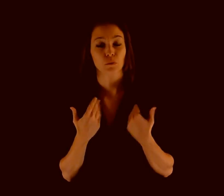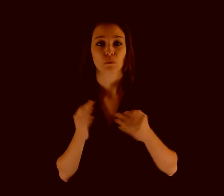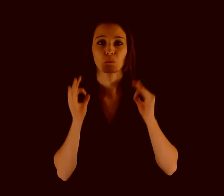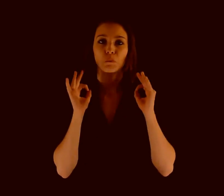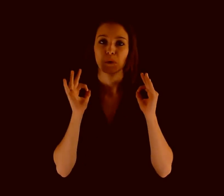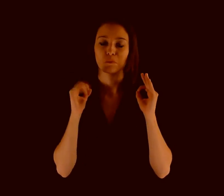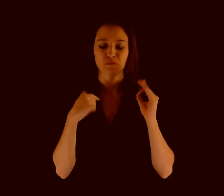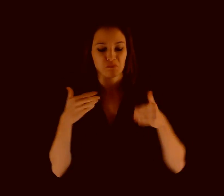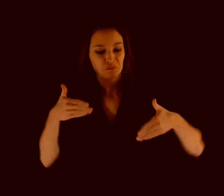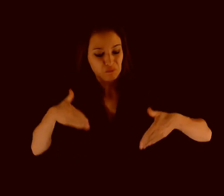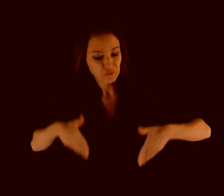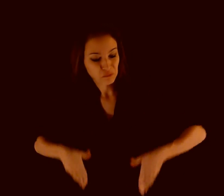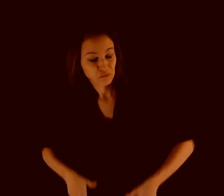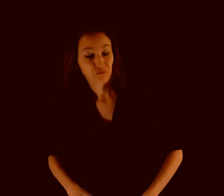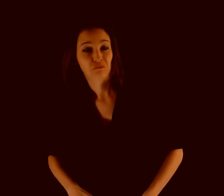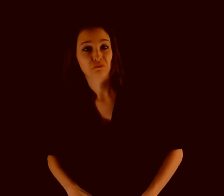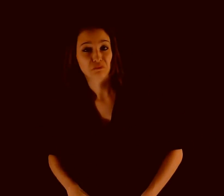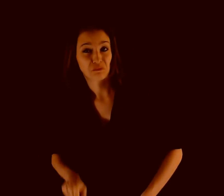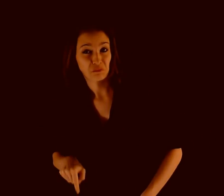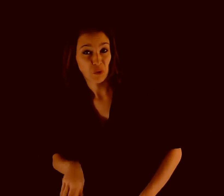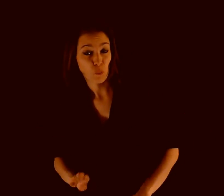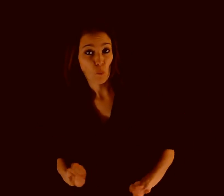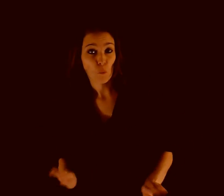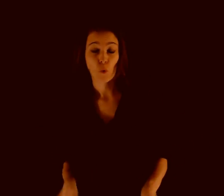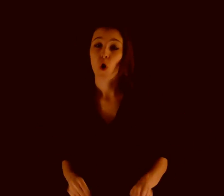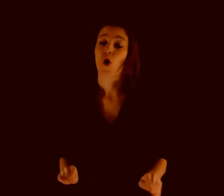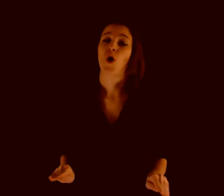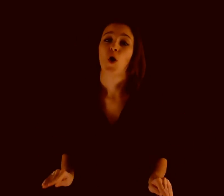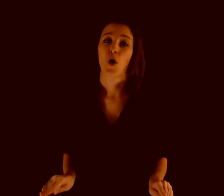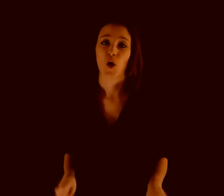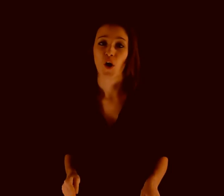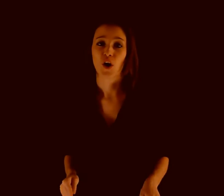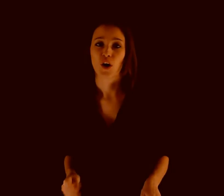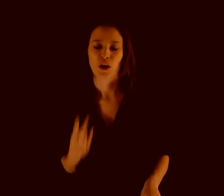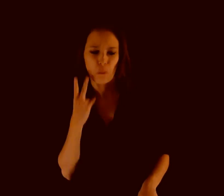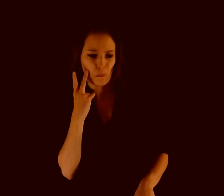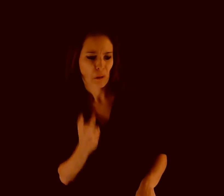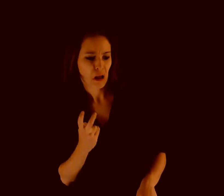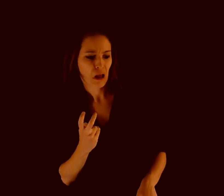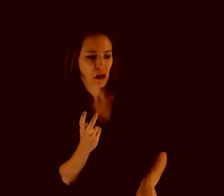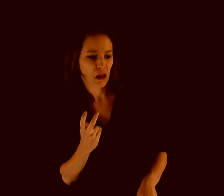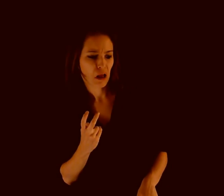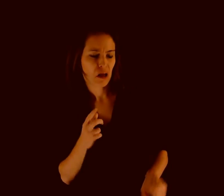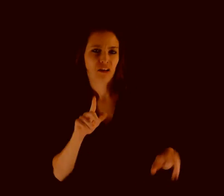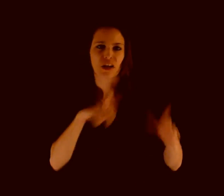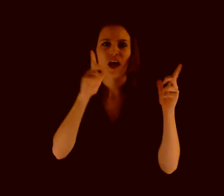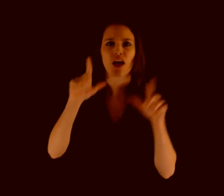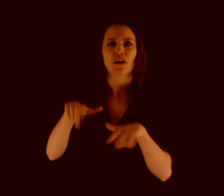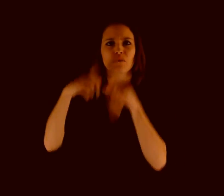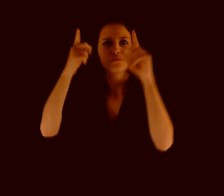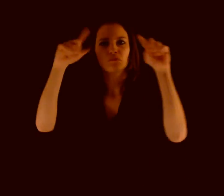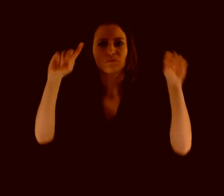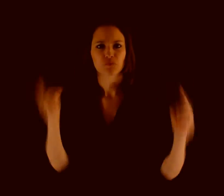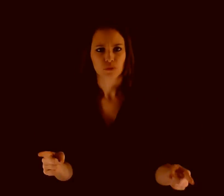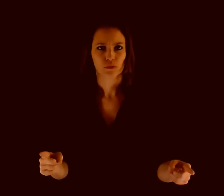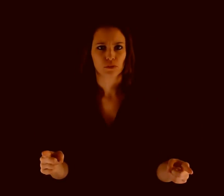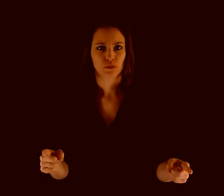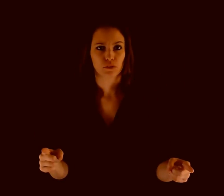JUST I PUT-HANDS-INTO-POCKETS THEY EMPTY Just as I reached into my pocket to find them empty of any sour SEE-SUDDENLY TREE TREE BRANCH-FALLING/FALLEN-DOWN I saw two broken twigs on the ground